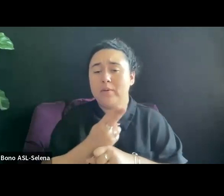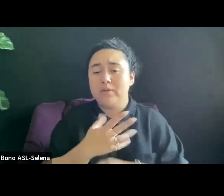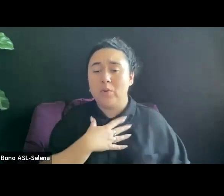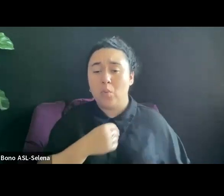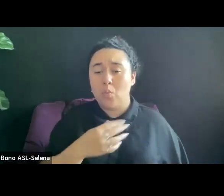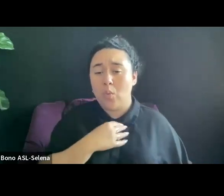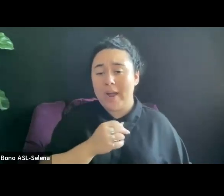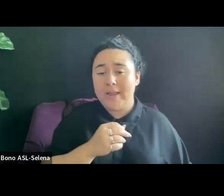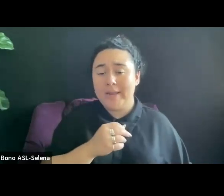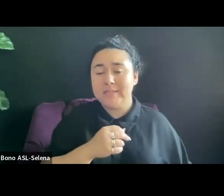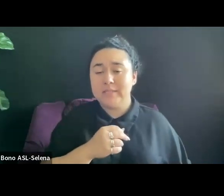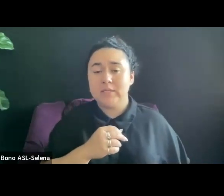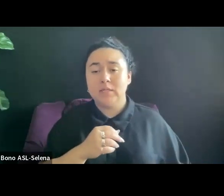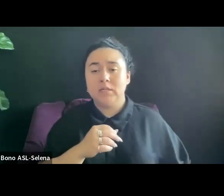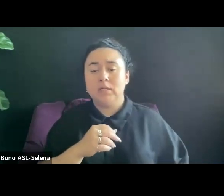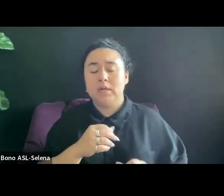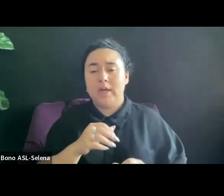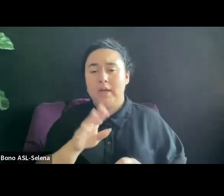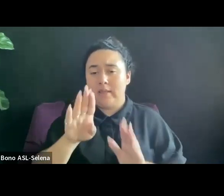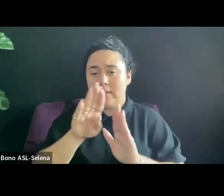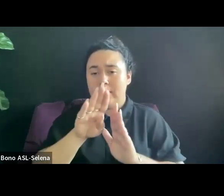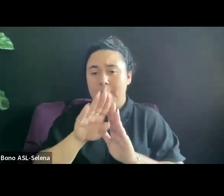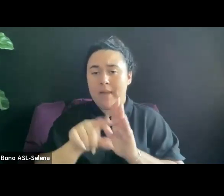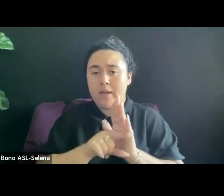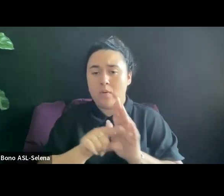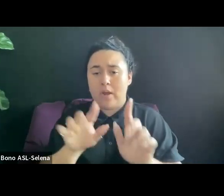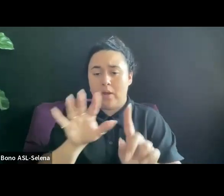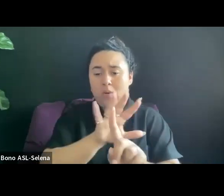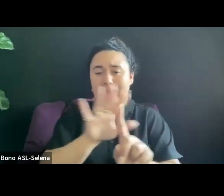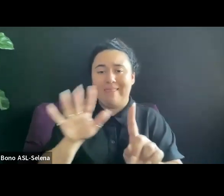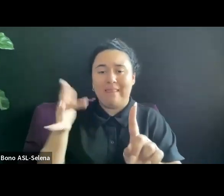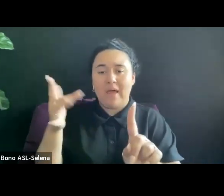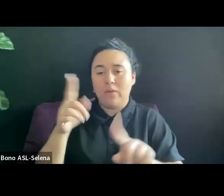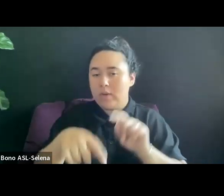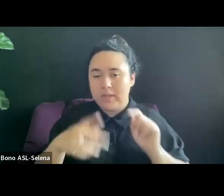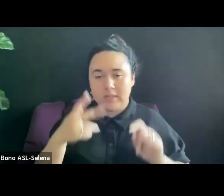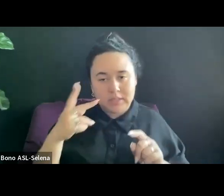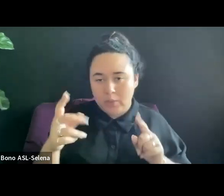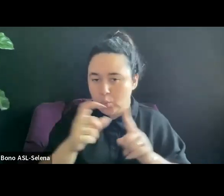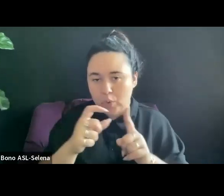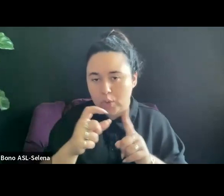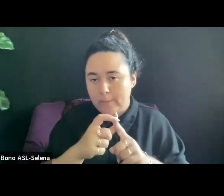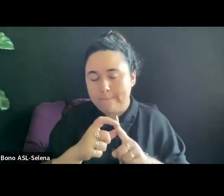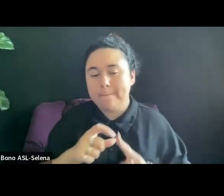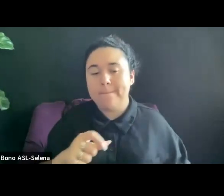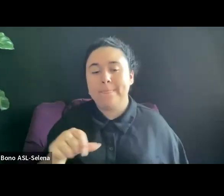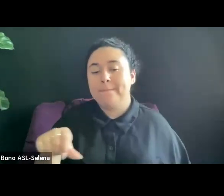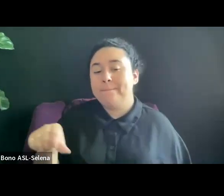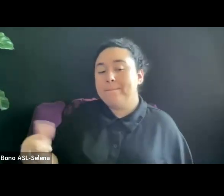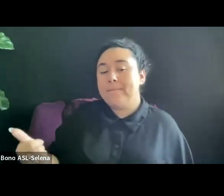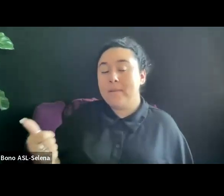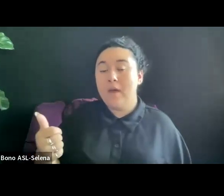SEE ANYTHING. CAPTIONED FILES ARE USED FOR OTHER REASONS SO IT IS GOOD TO HAVE THEM DONE THROUGH A POST HOUSE.